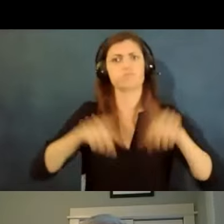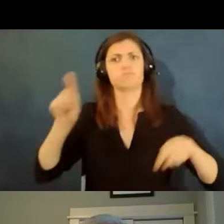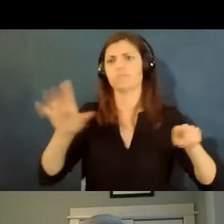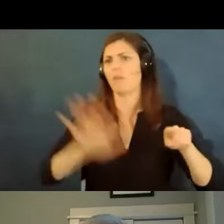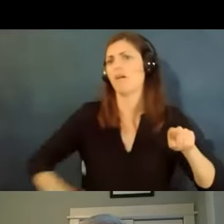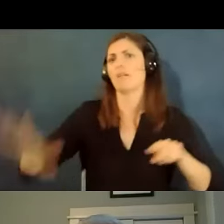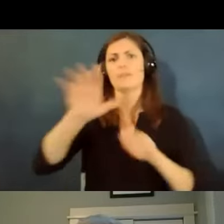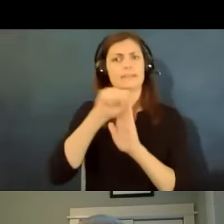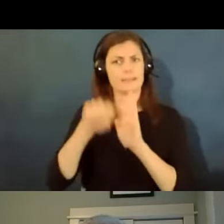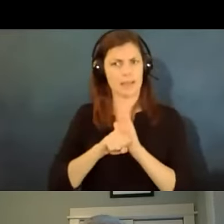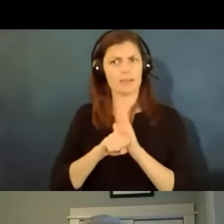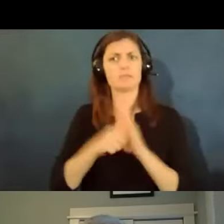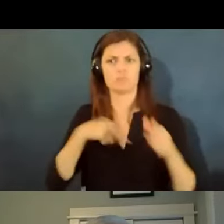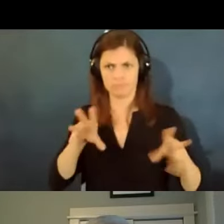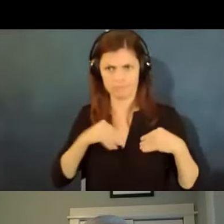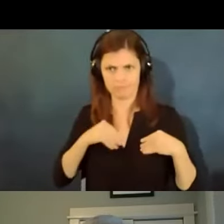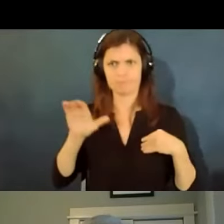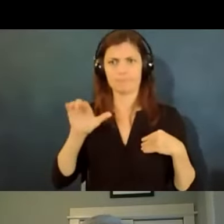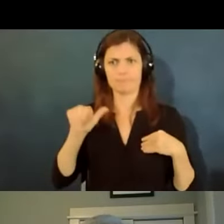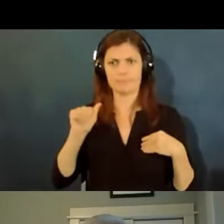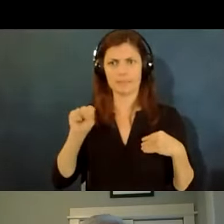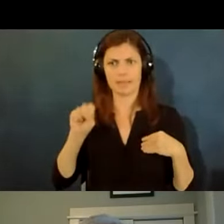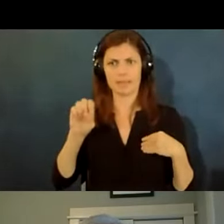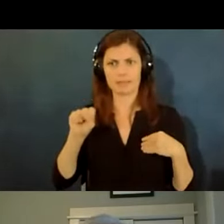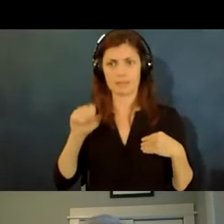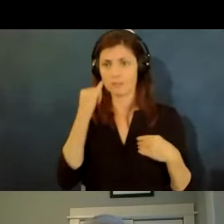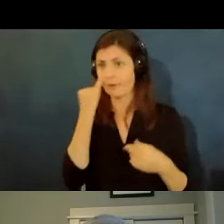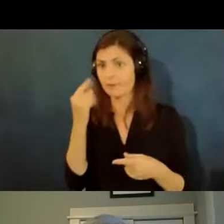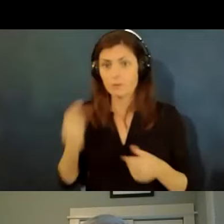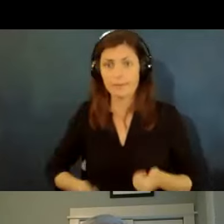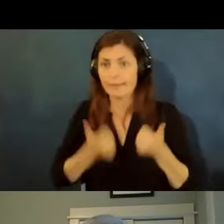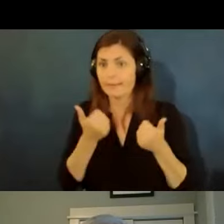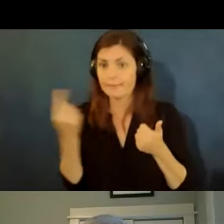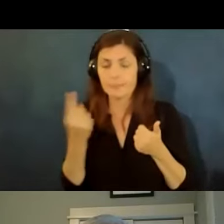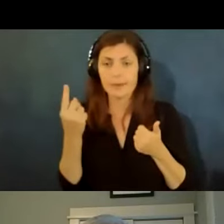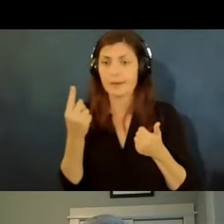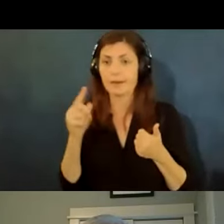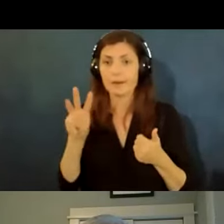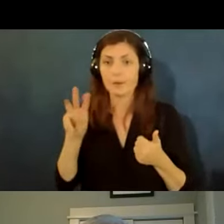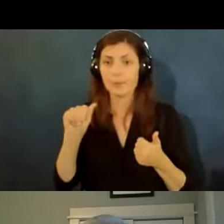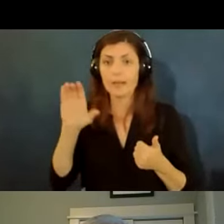so if you're in a location where we don't have an office like amarillo or waco or other places